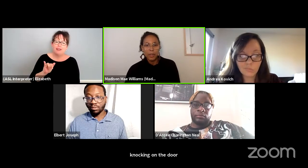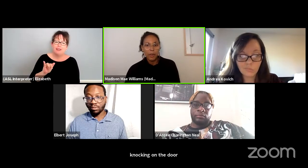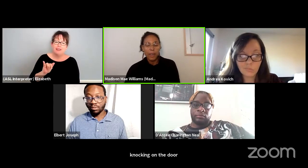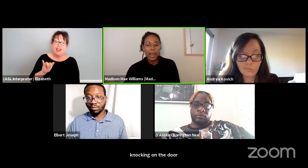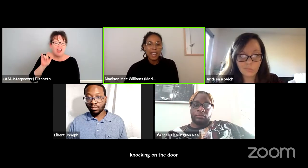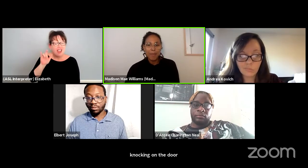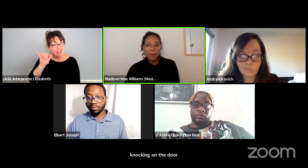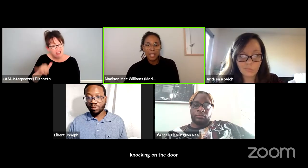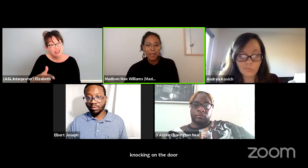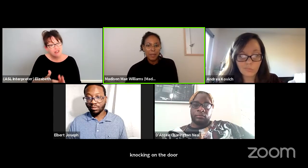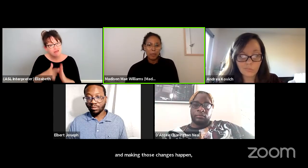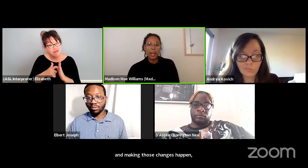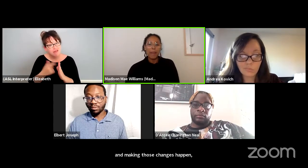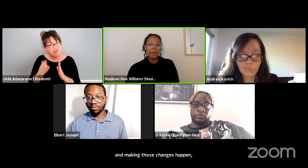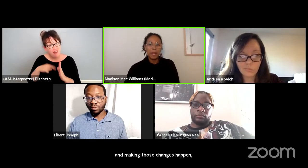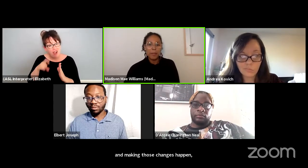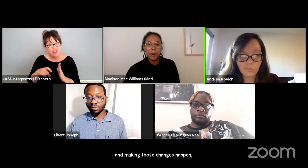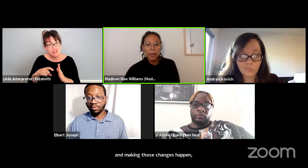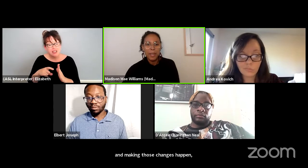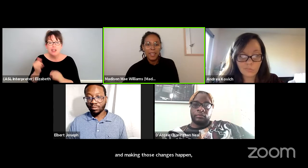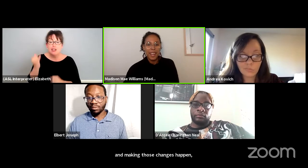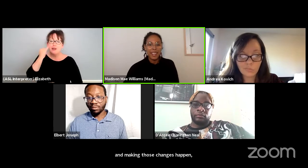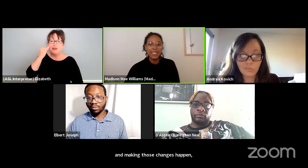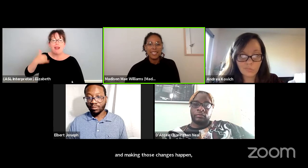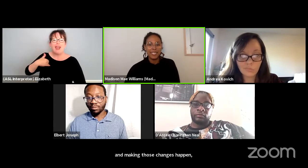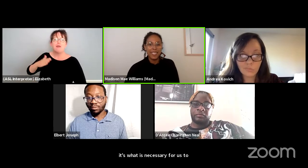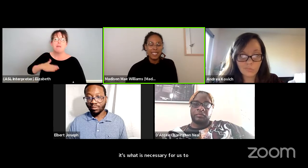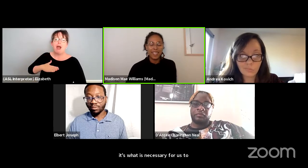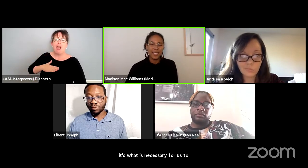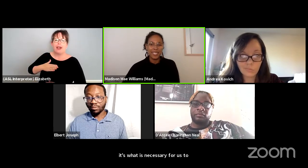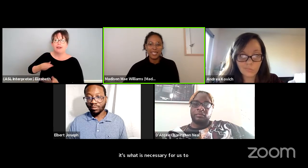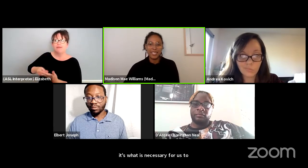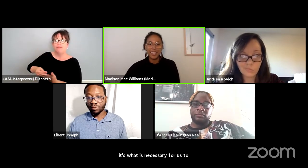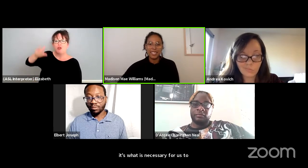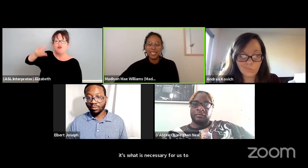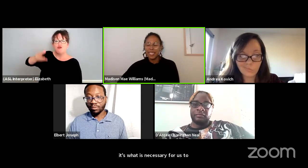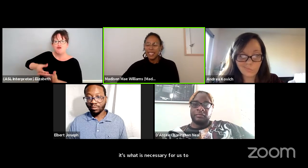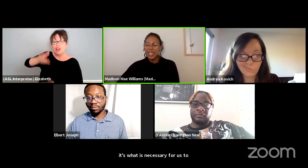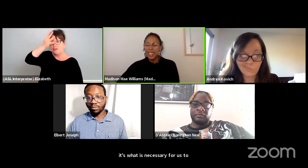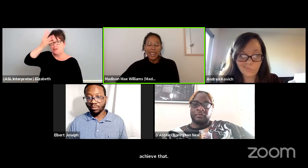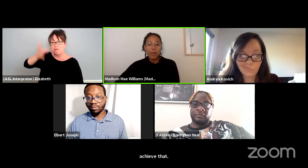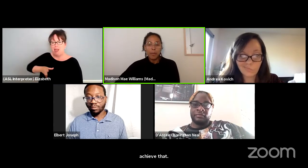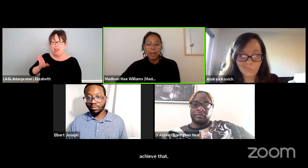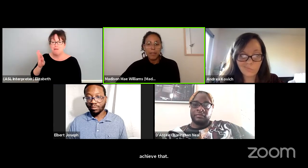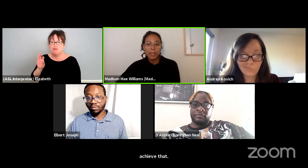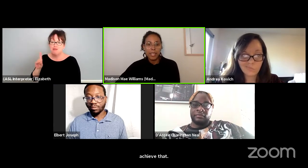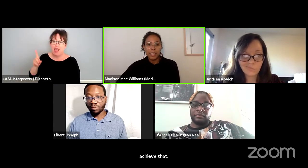So if I had my Brad Pitt moment as D'Arcee suggested that would be my first thing.